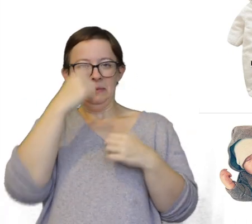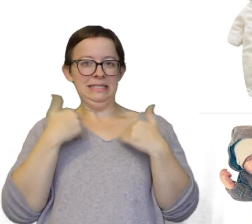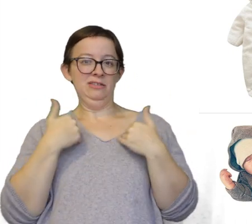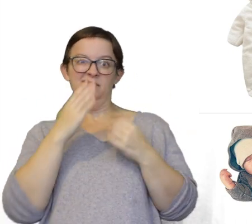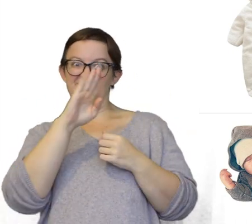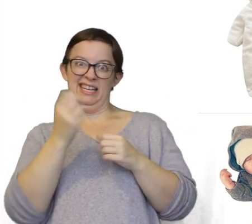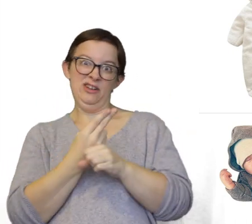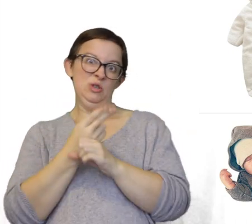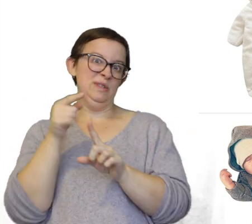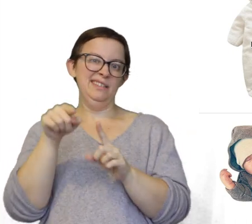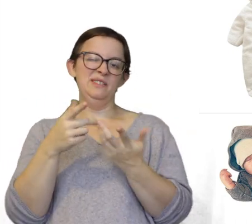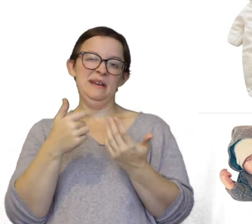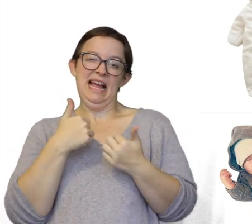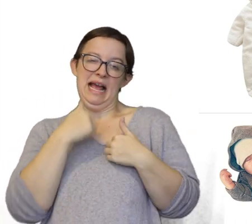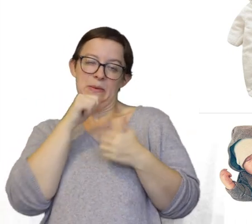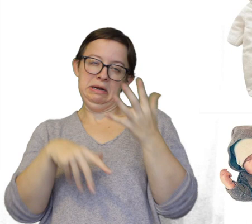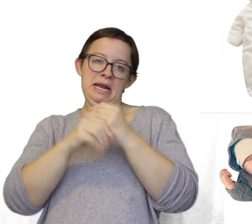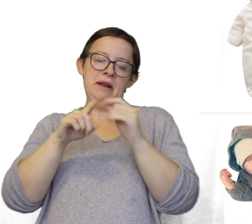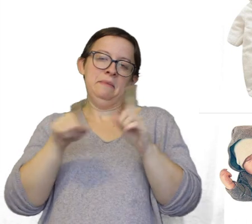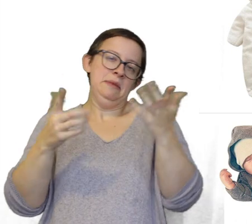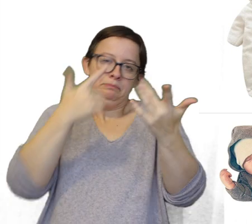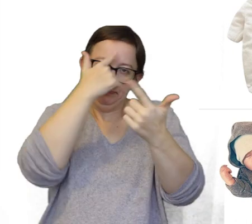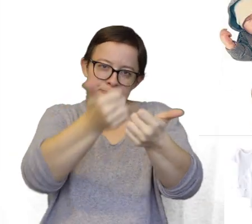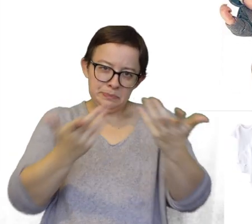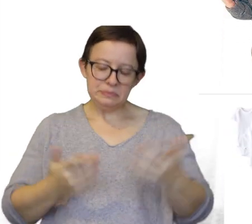So we never actually used one. So I wouldn't put it back on there but you know, you can.